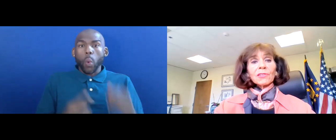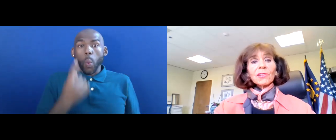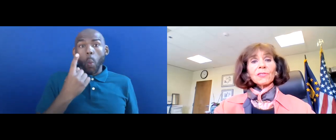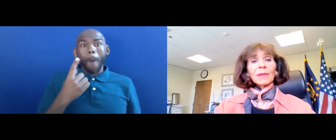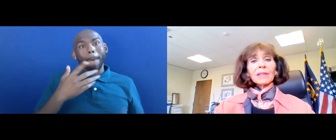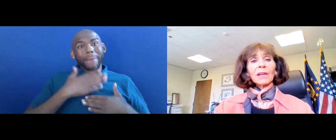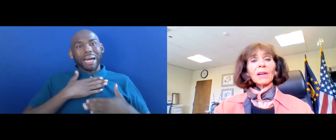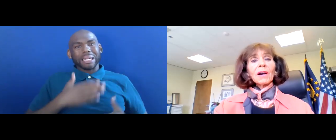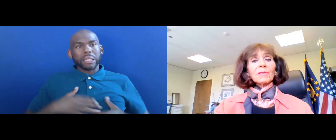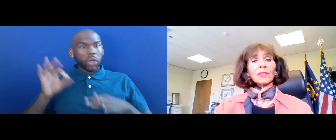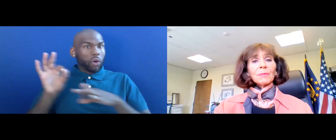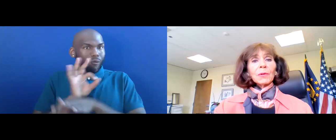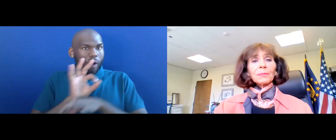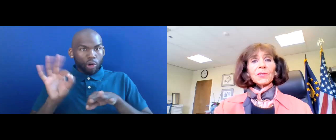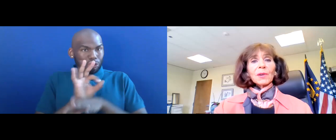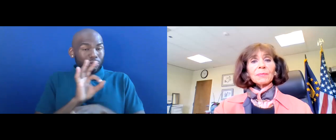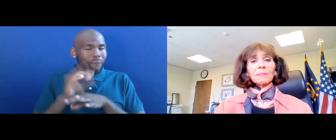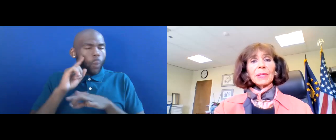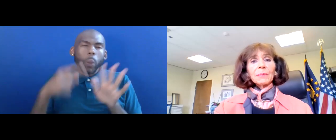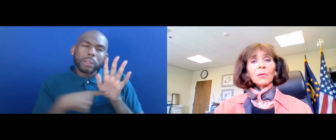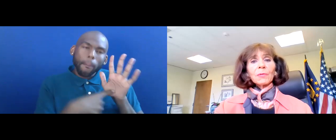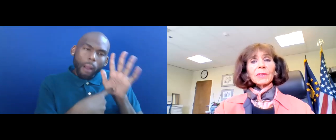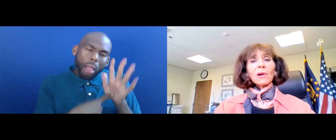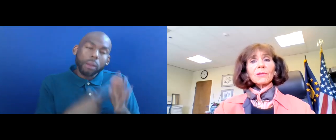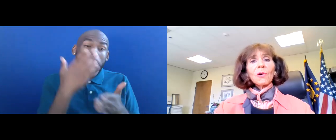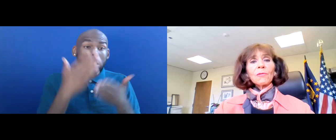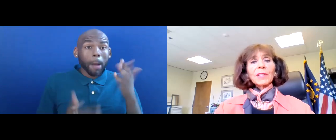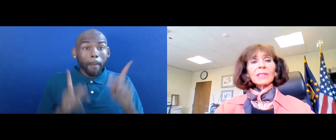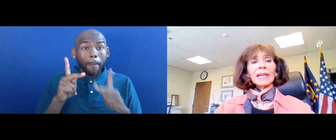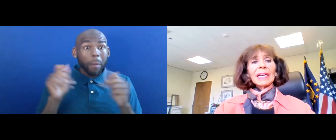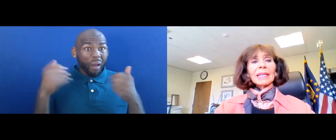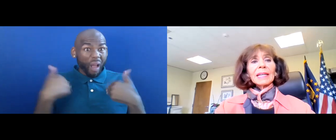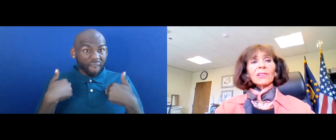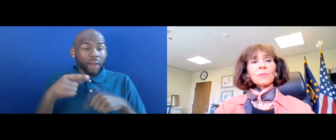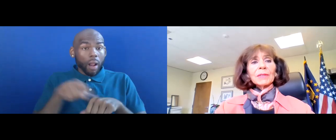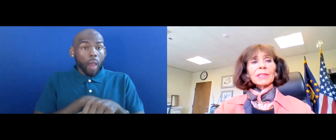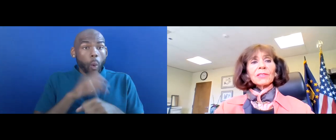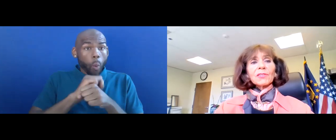EXCUSE ME. FOR EXAMPLE, SOME PEOPLE WITH LONG COVID CAN EXPERIENCE